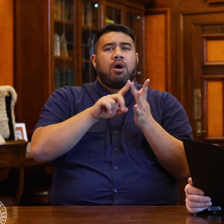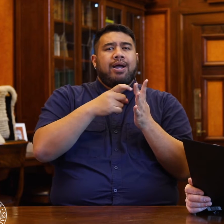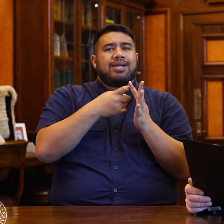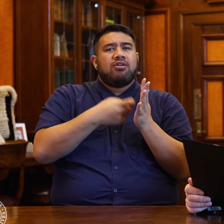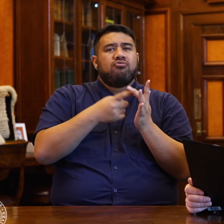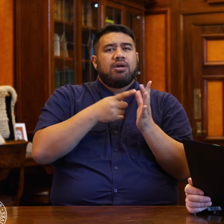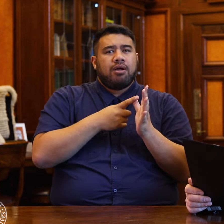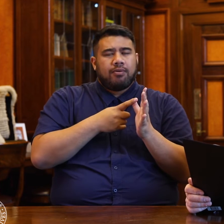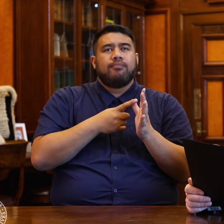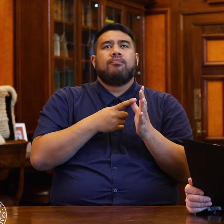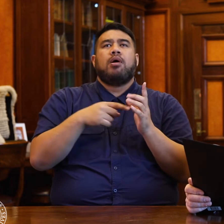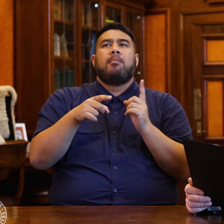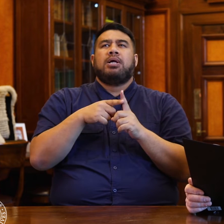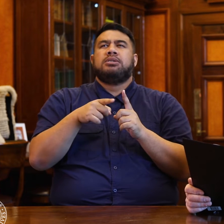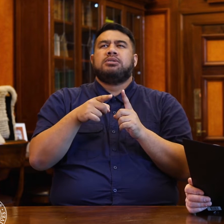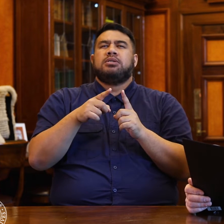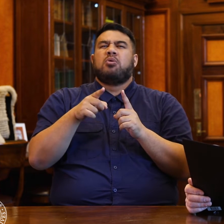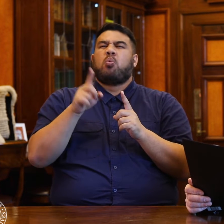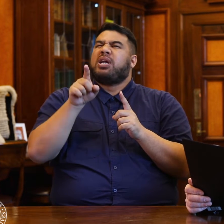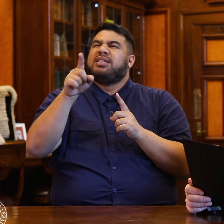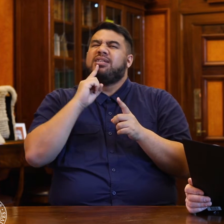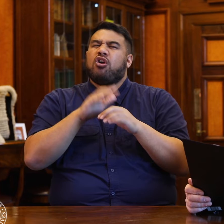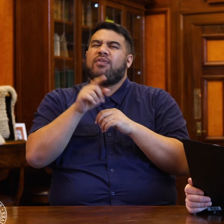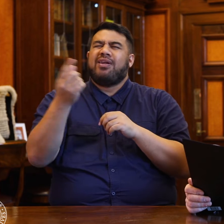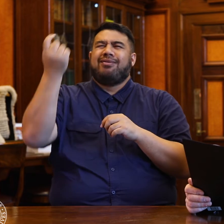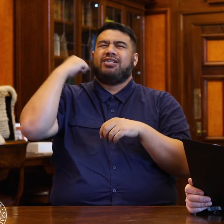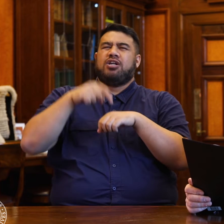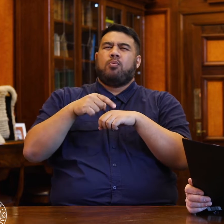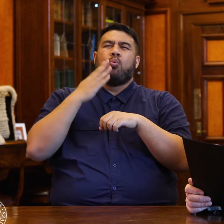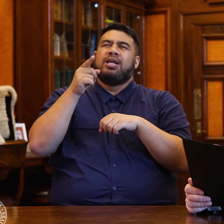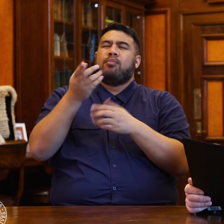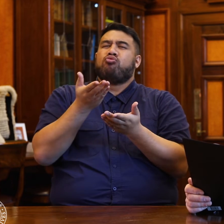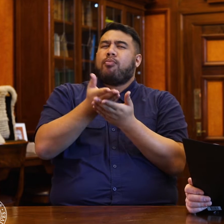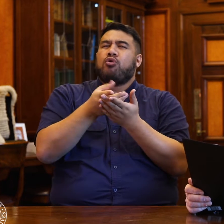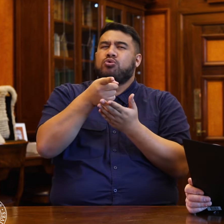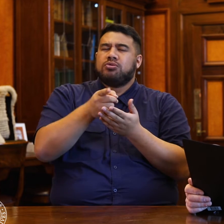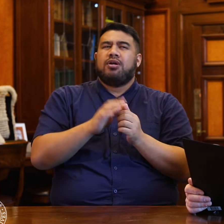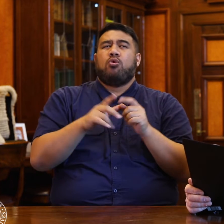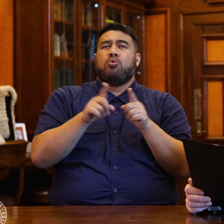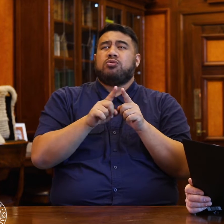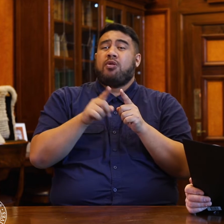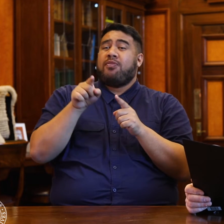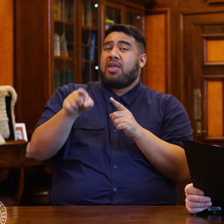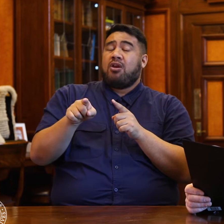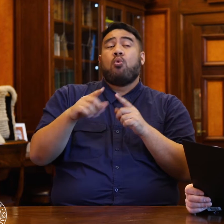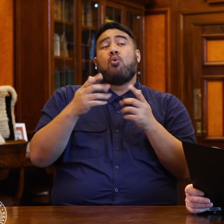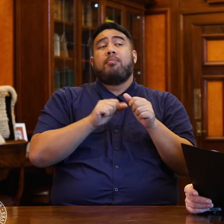he made about the proposed facility, and whether large scale prisons are better or not.